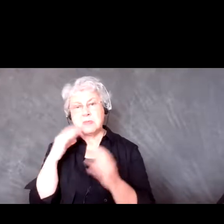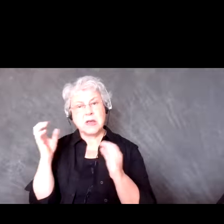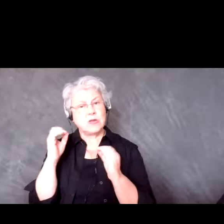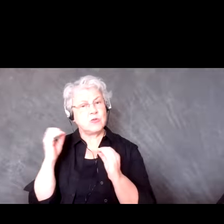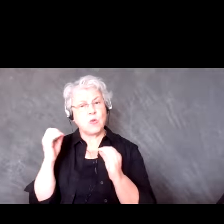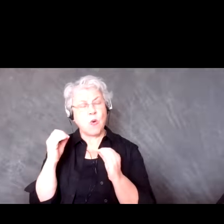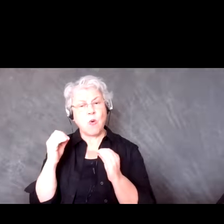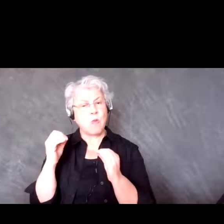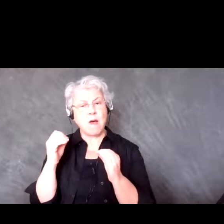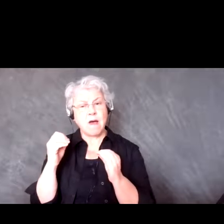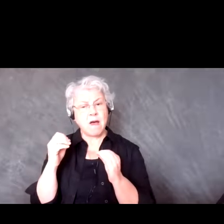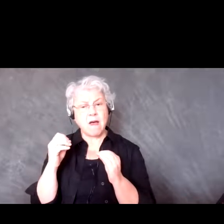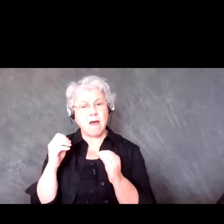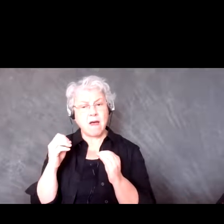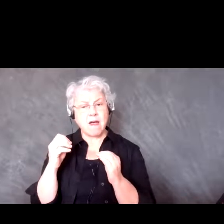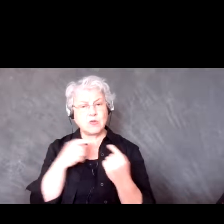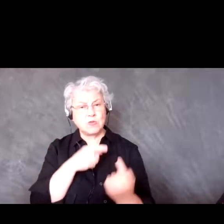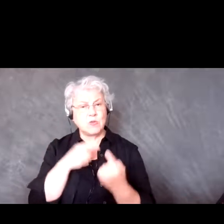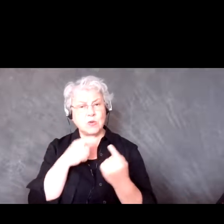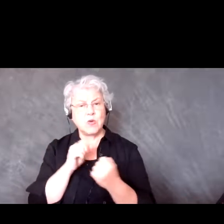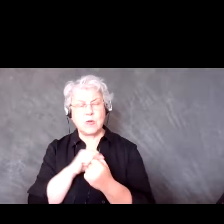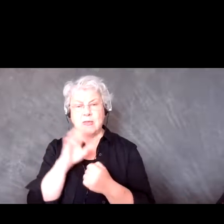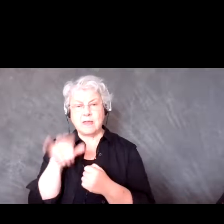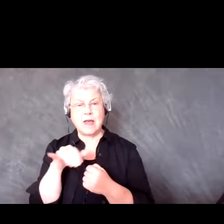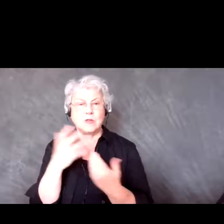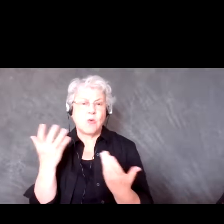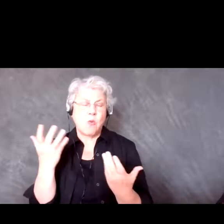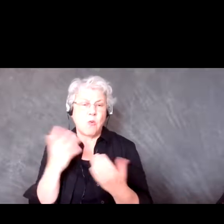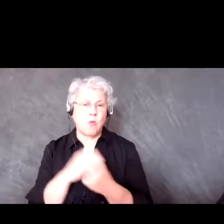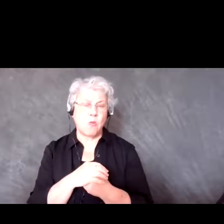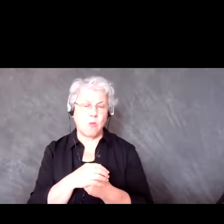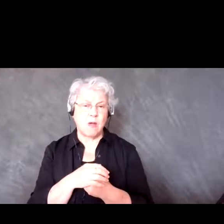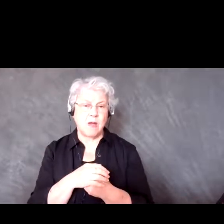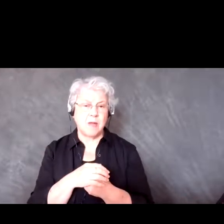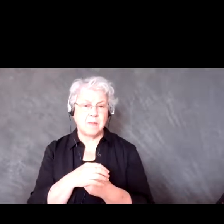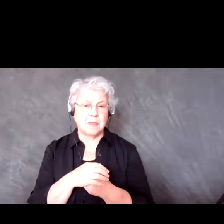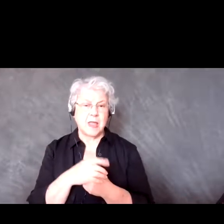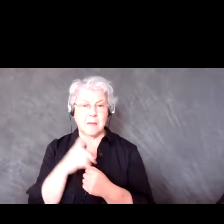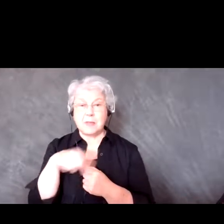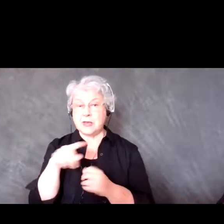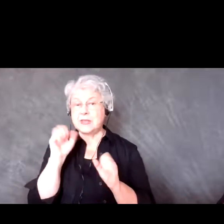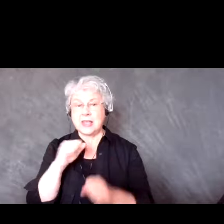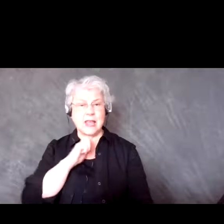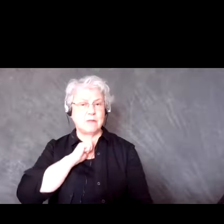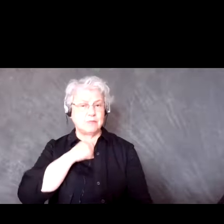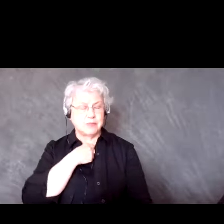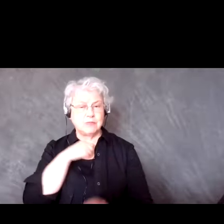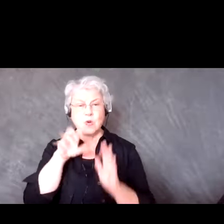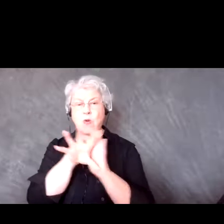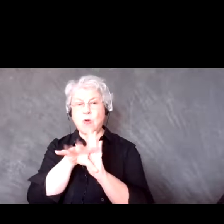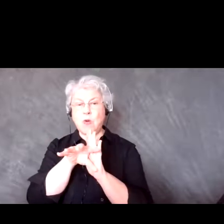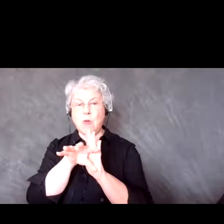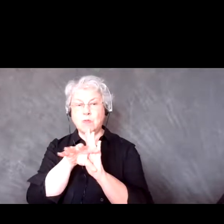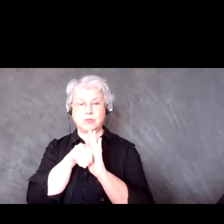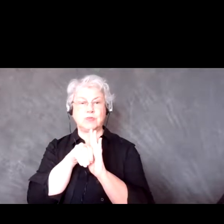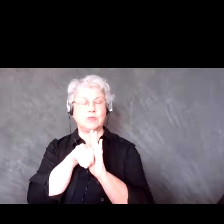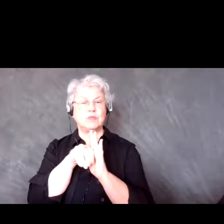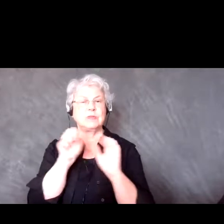that has had an issue with it, because they're just able to mute or turn off the camera.